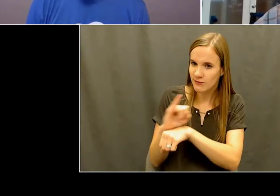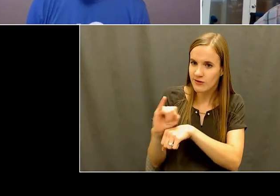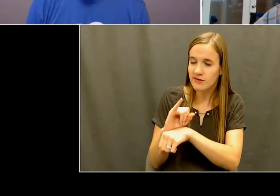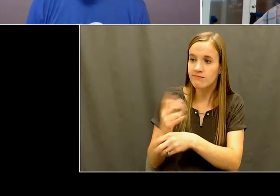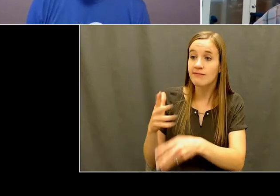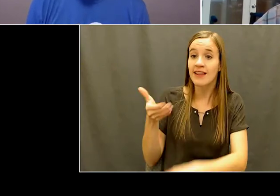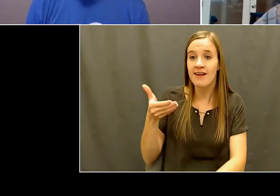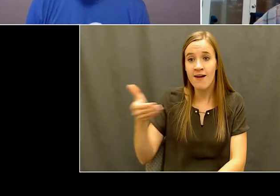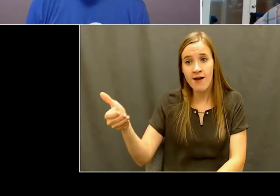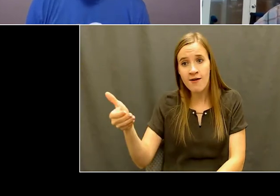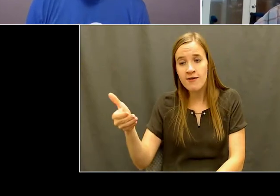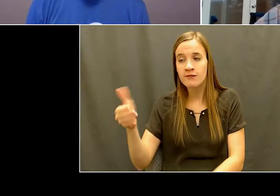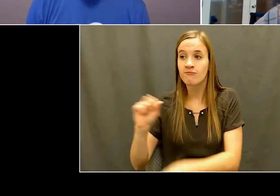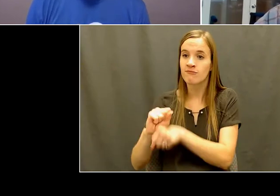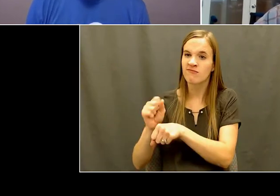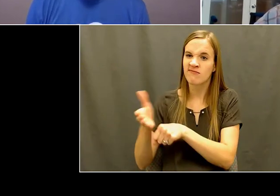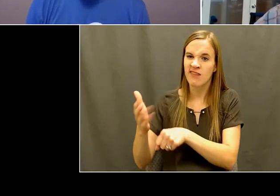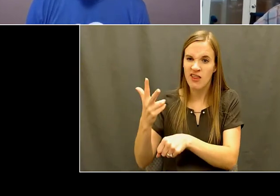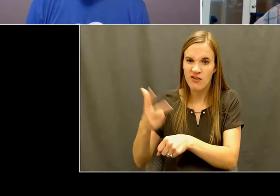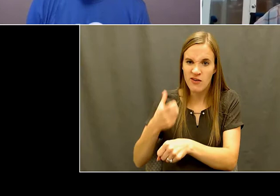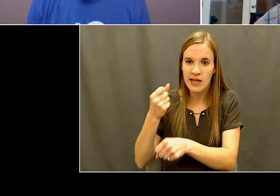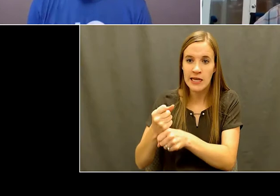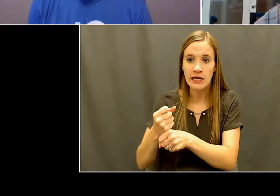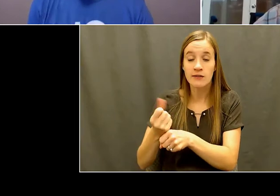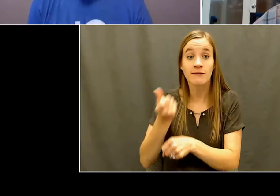years and then moved on to, I always want to get back Idaho